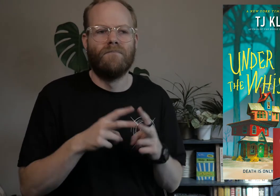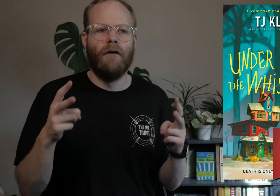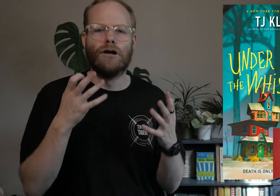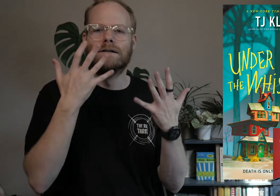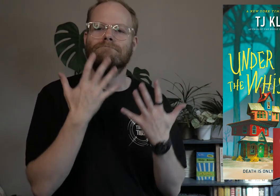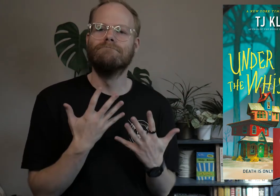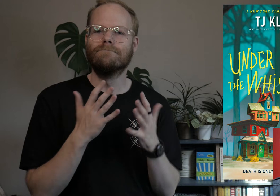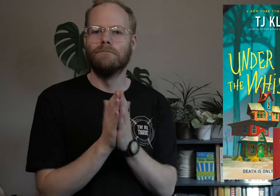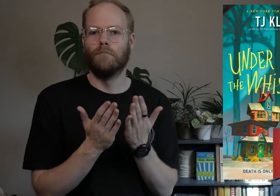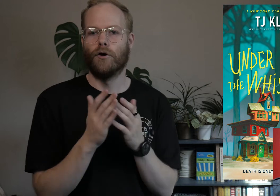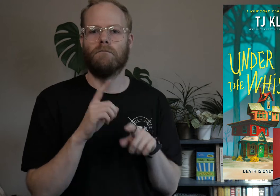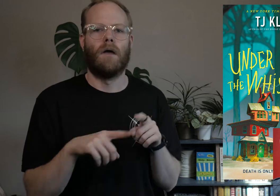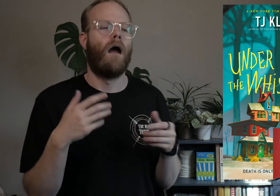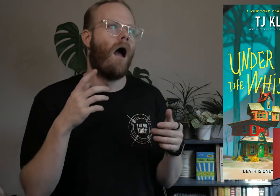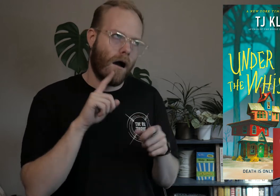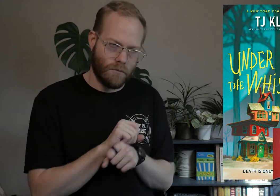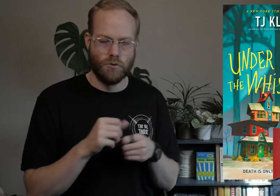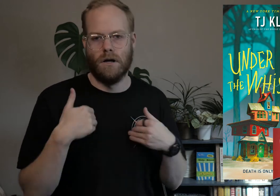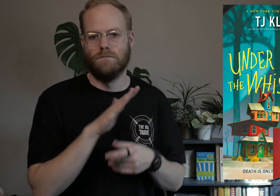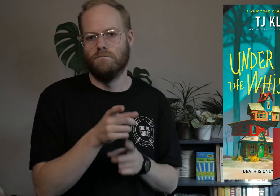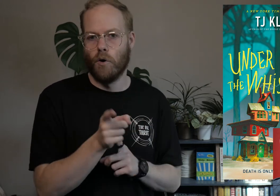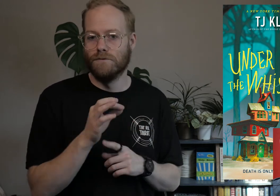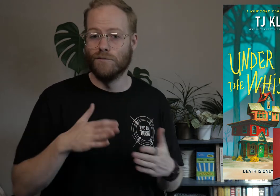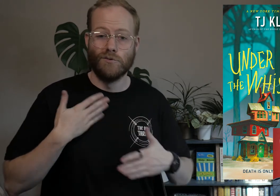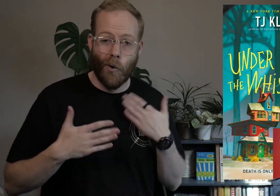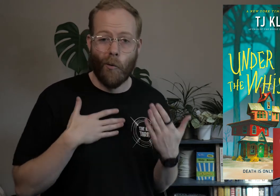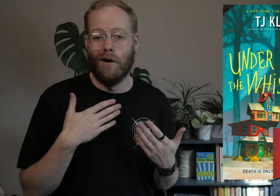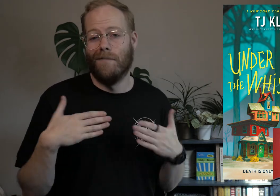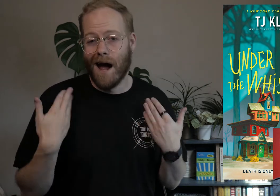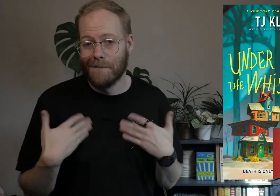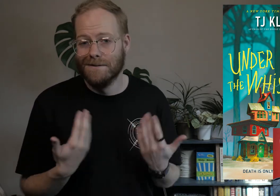It’s a very melancholic book but it absolutely has its moments of joy and happiness.